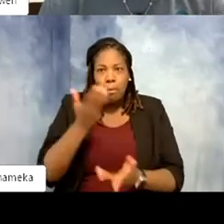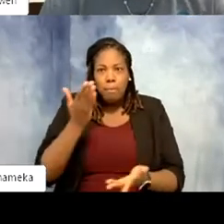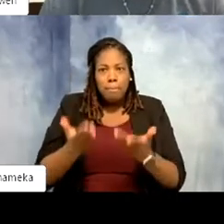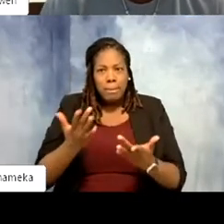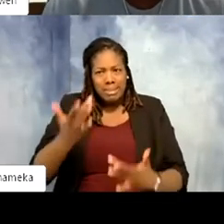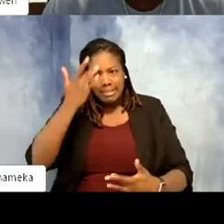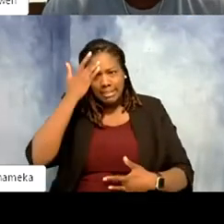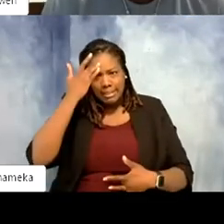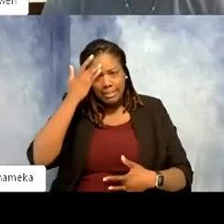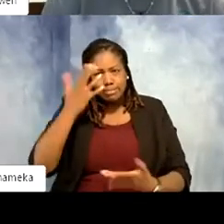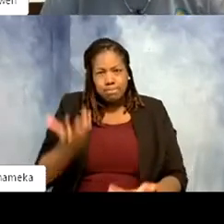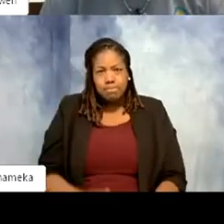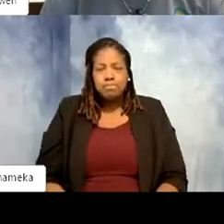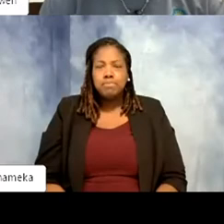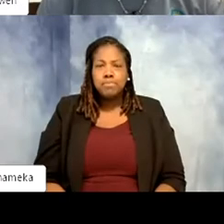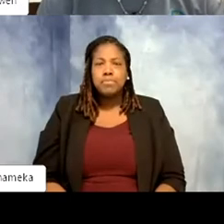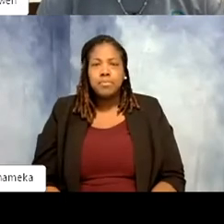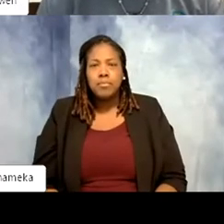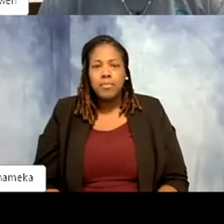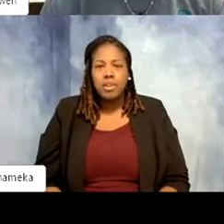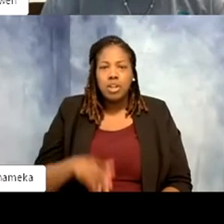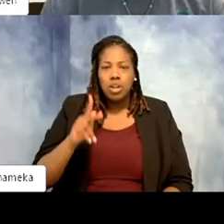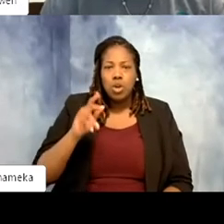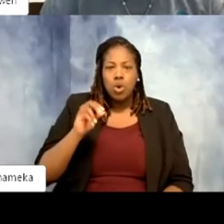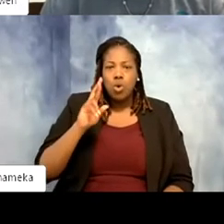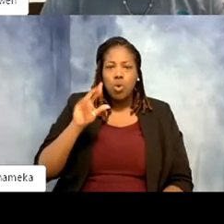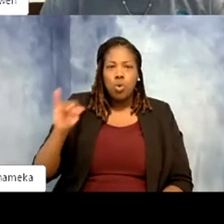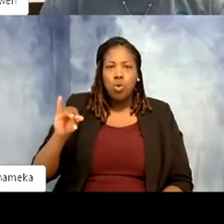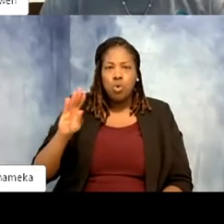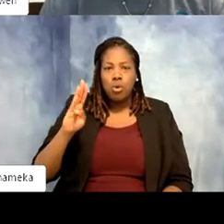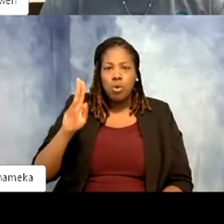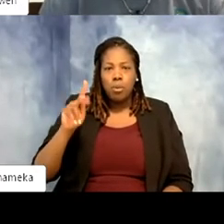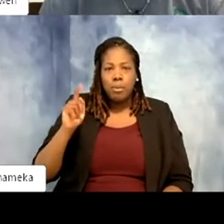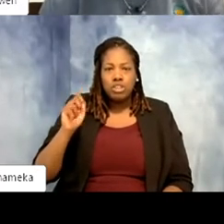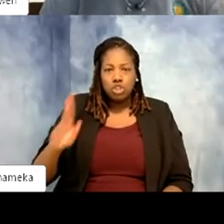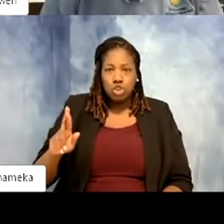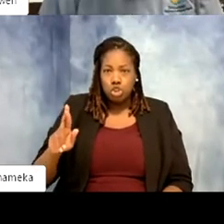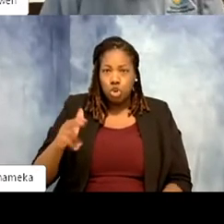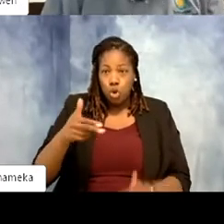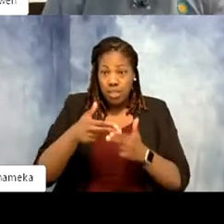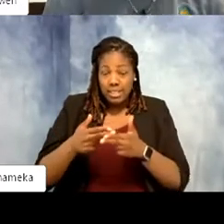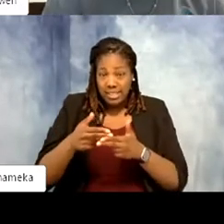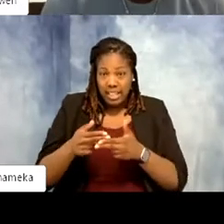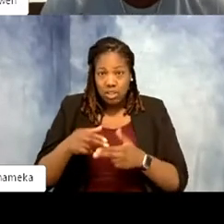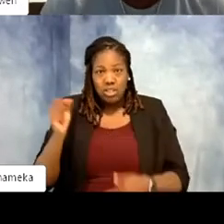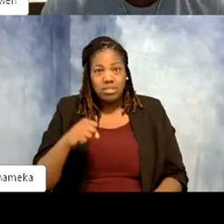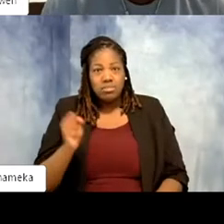Shellie: That's so cool. So this is a kori bustard getting on a scale, is that right? Gwen: yes, it was. Go ahead.